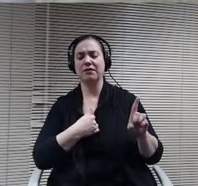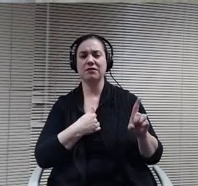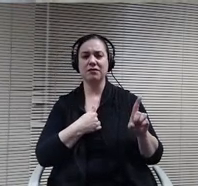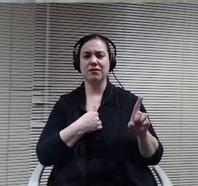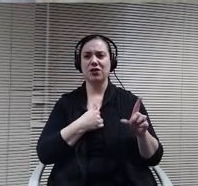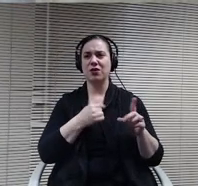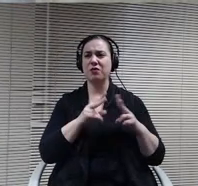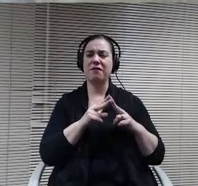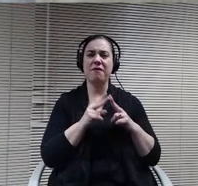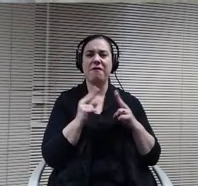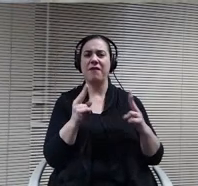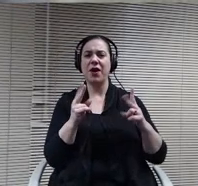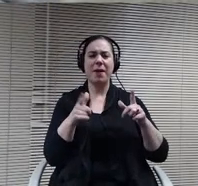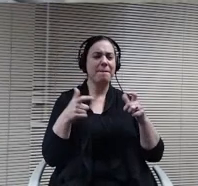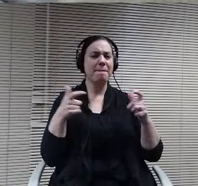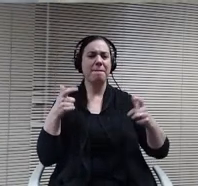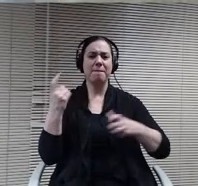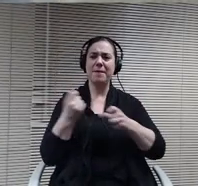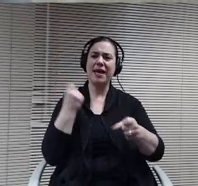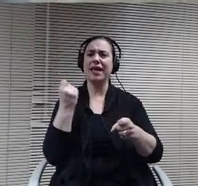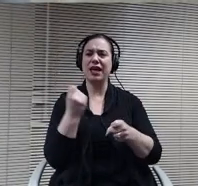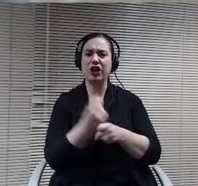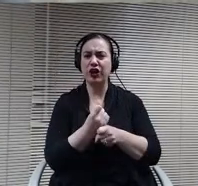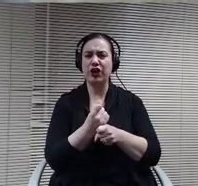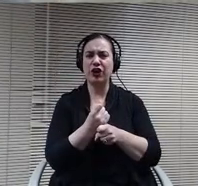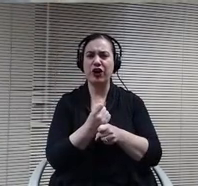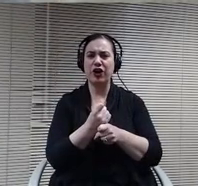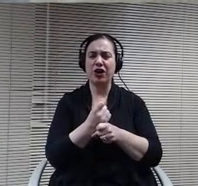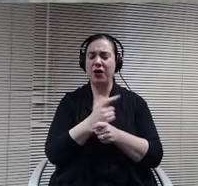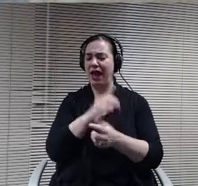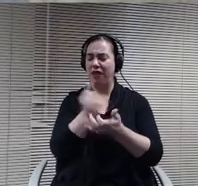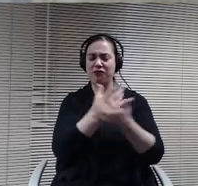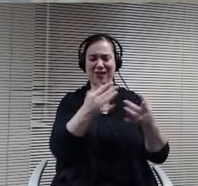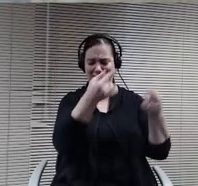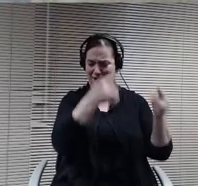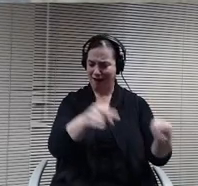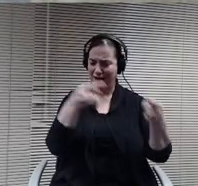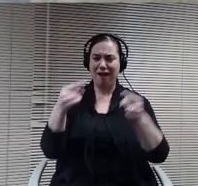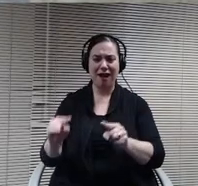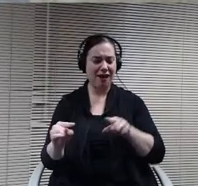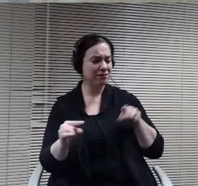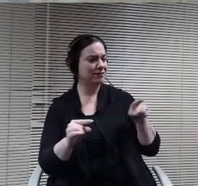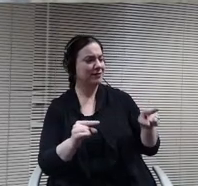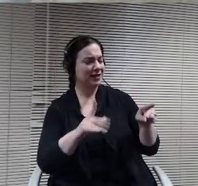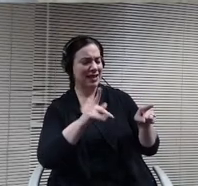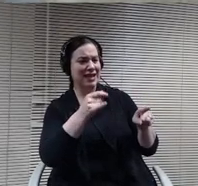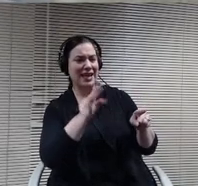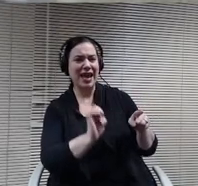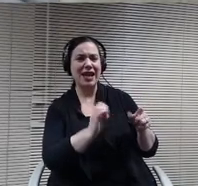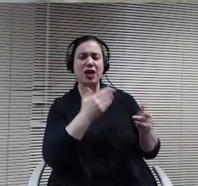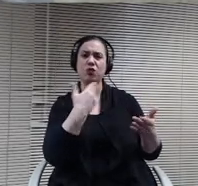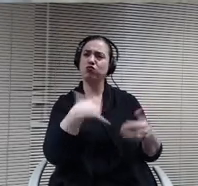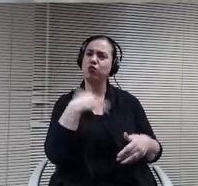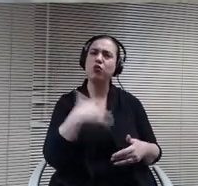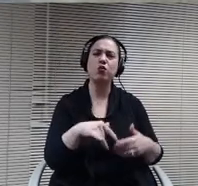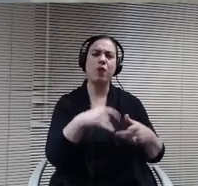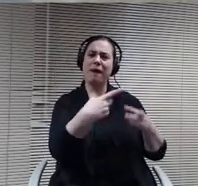with everything going on and Katie handle it and steered us and navigate us, navigated us through it very well. So thank